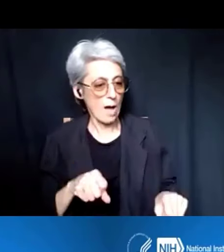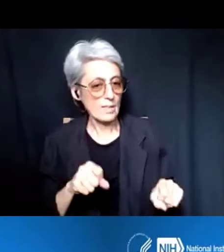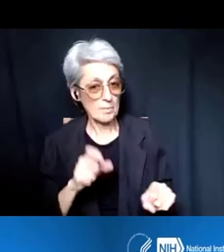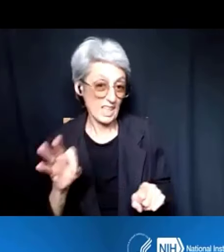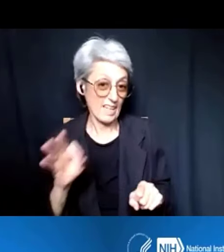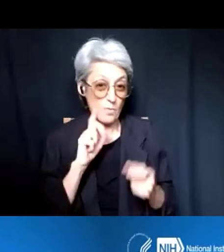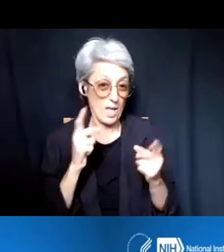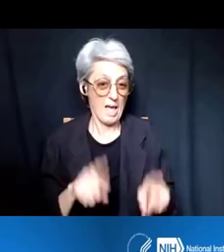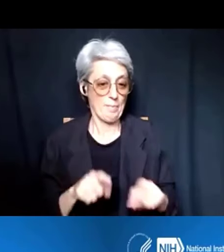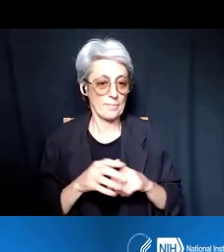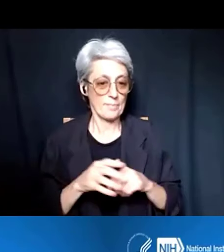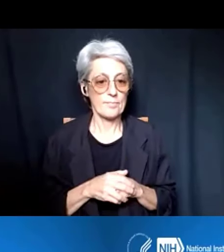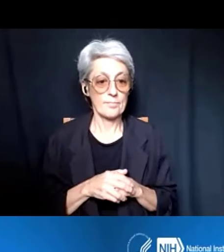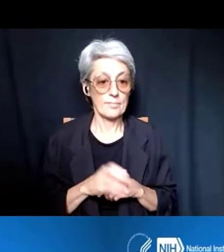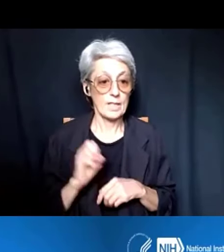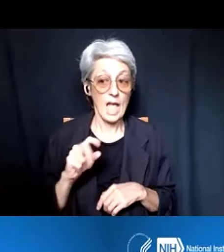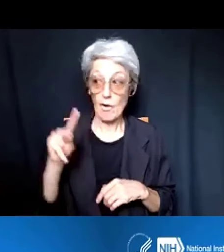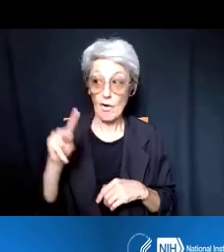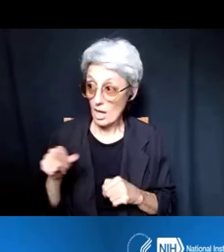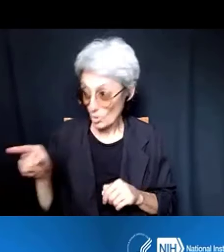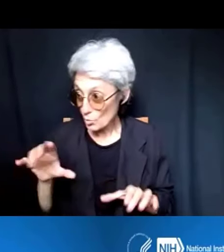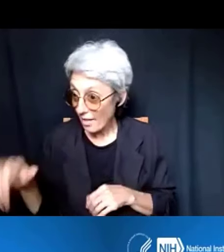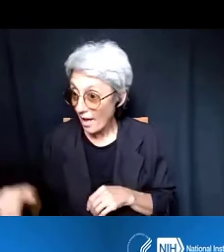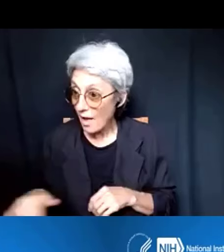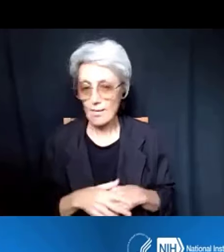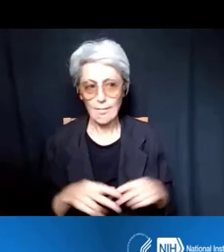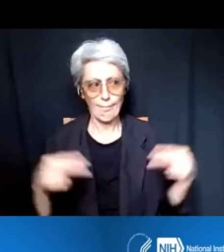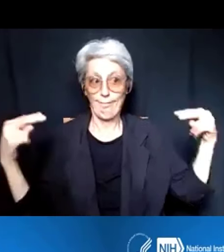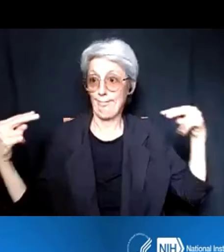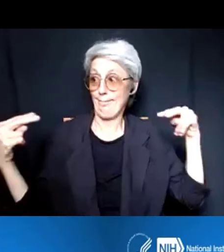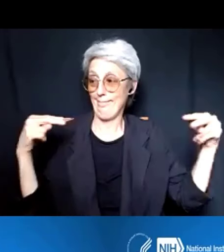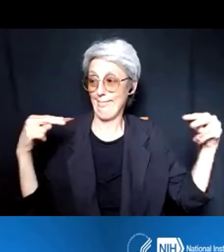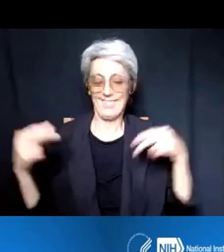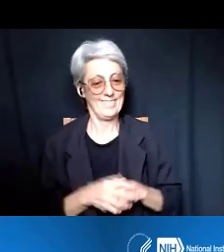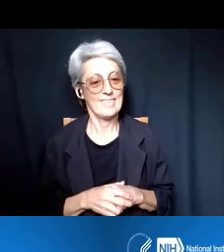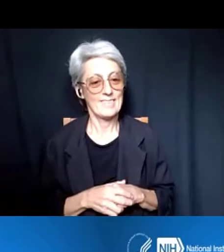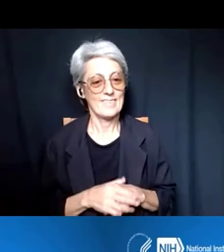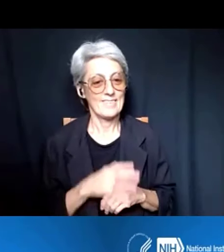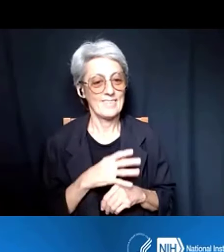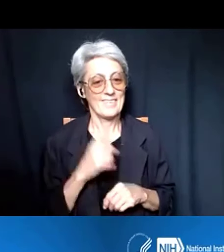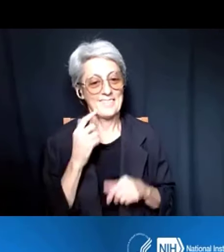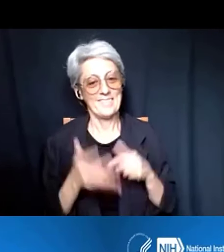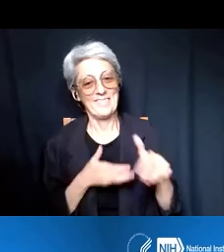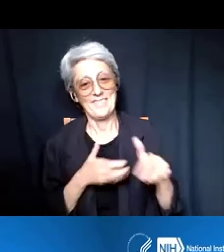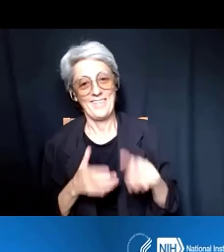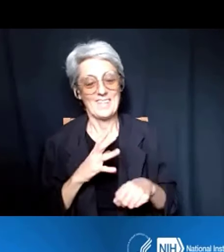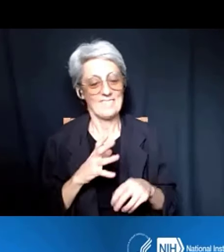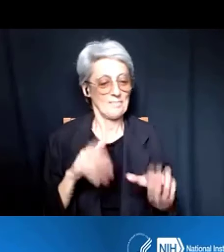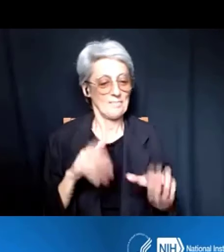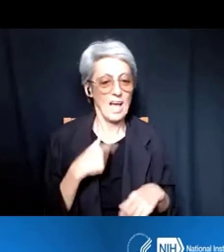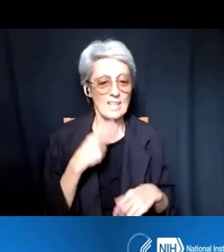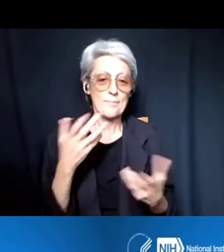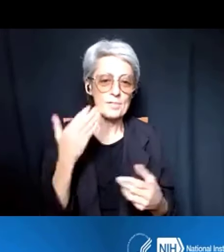Dr. Kenneth Gibbs: Ericka, do you want to do that? Dr. Ericka Boone: We both said -- Dr. Kenneth Gibbs: Because this one -- I'll say, you know, the updates aren't going to change